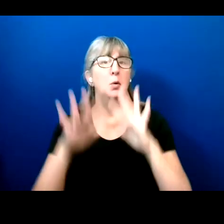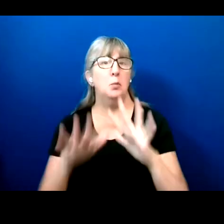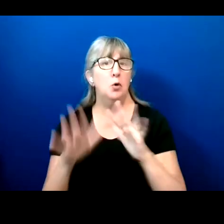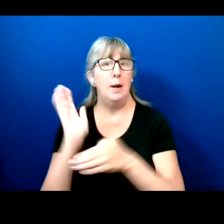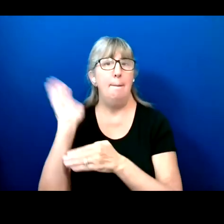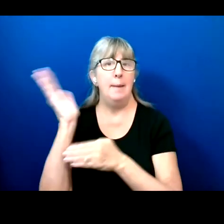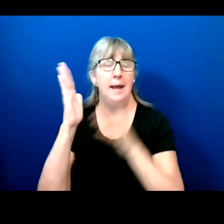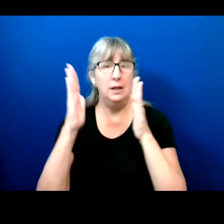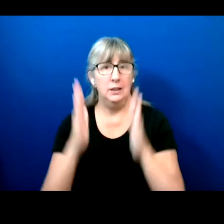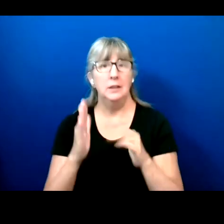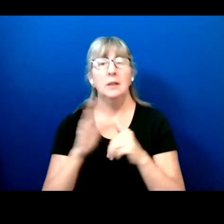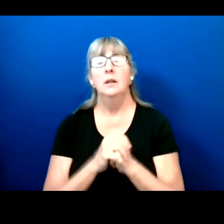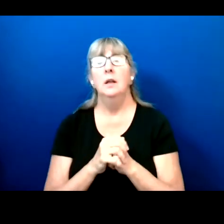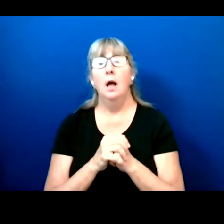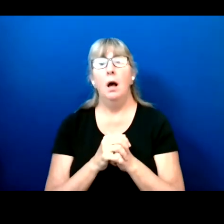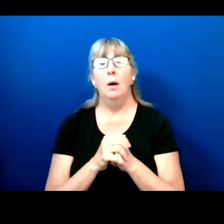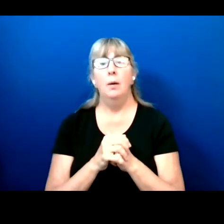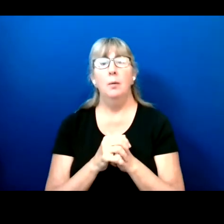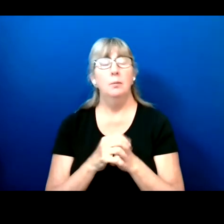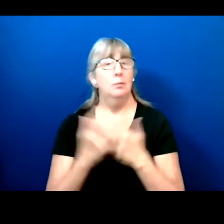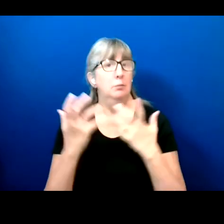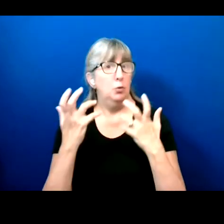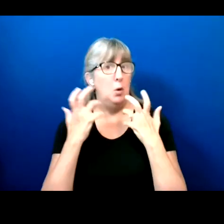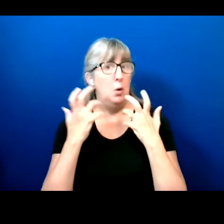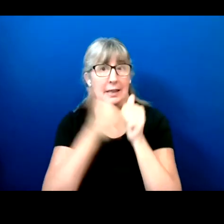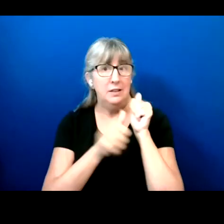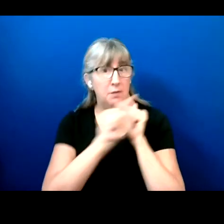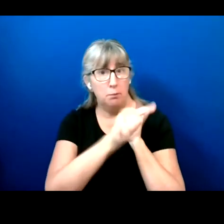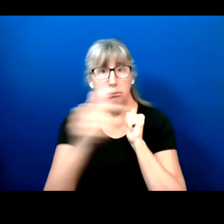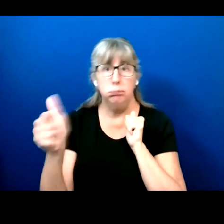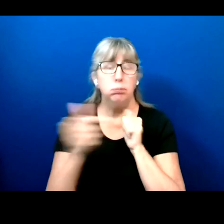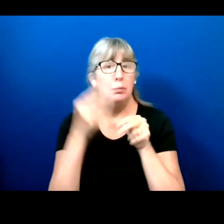So I would love to allow each of them to briefly introduce themselves.